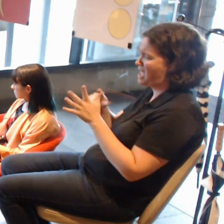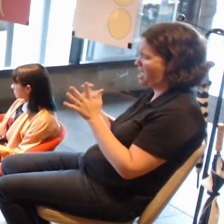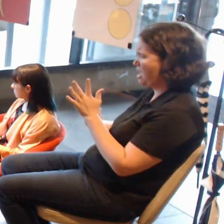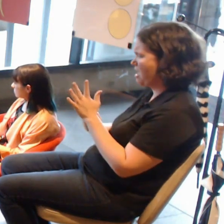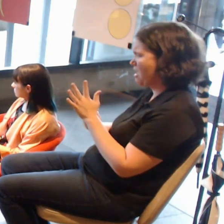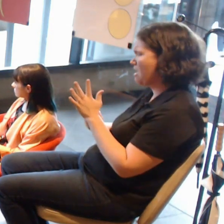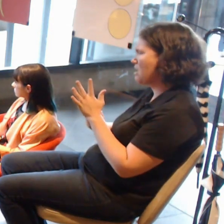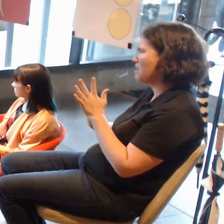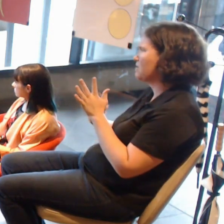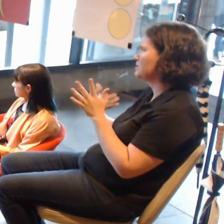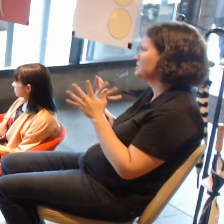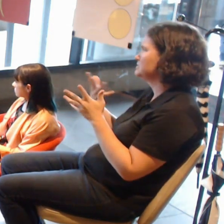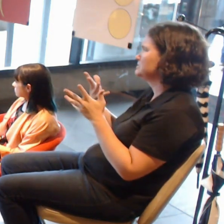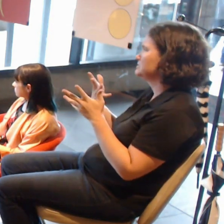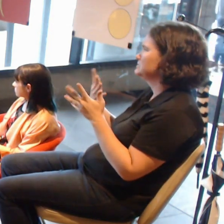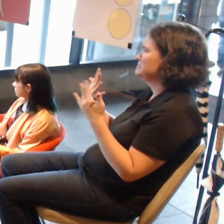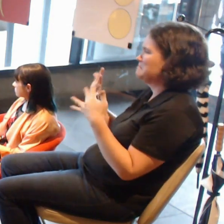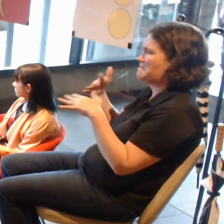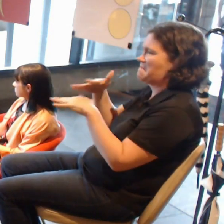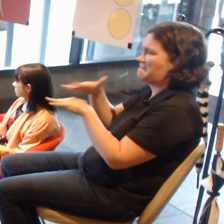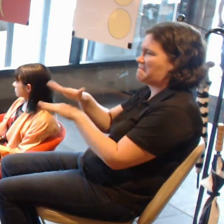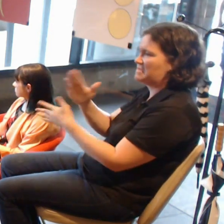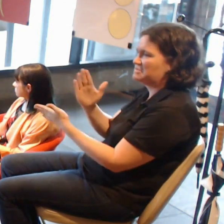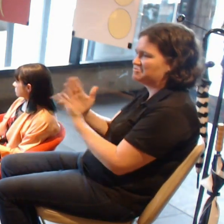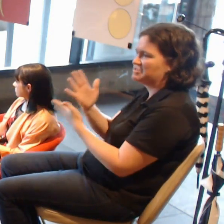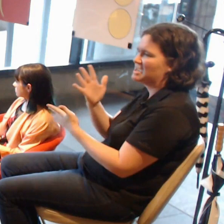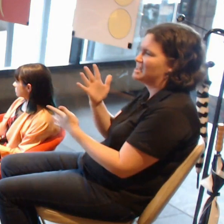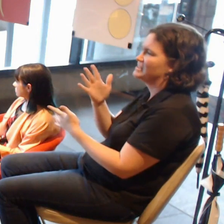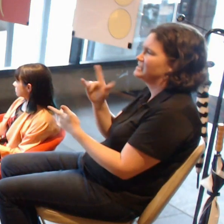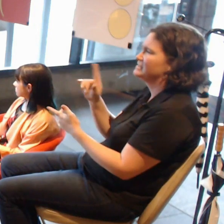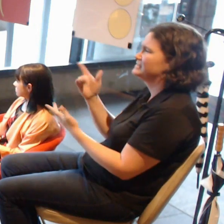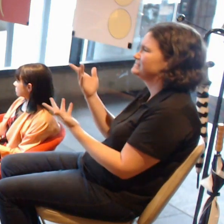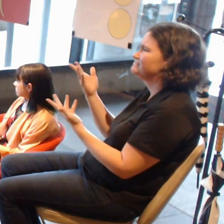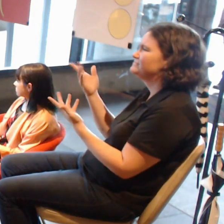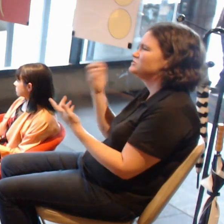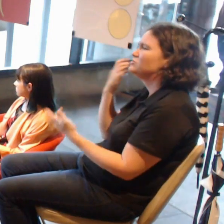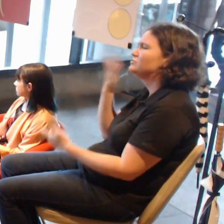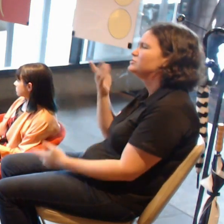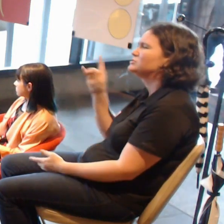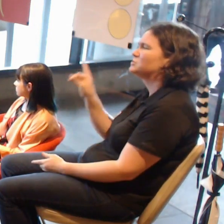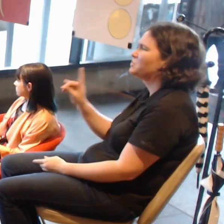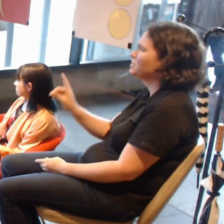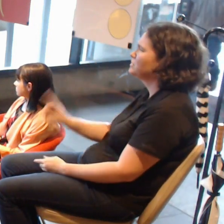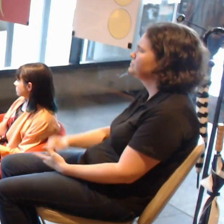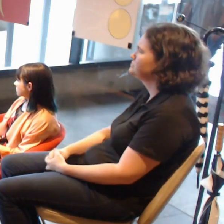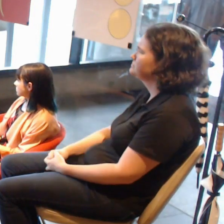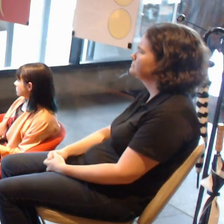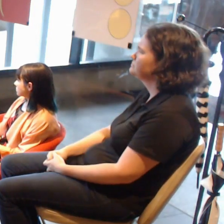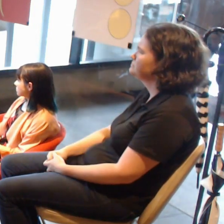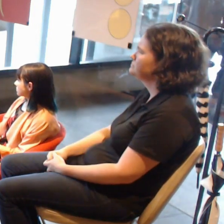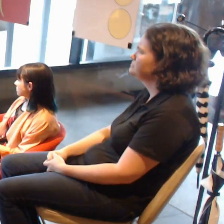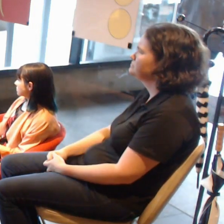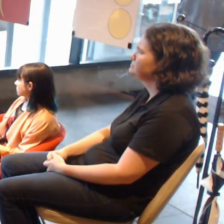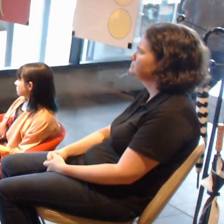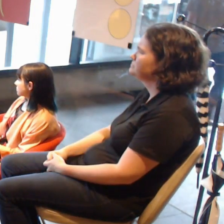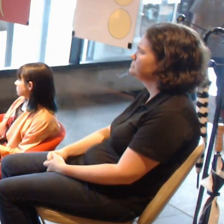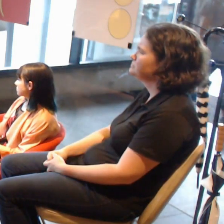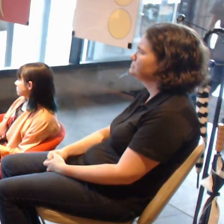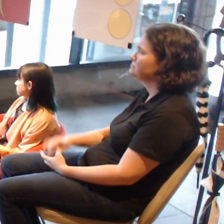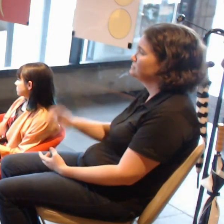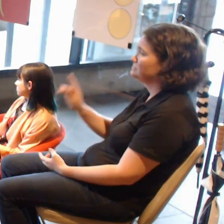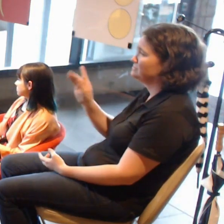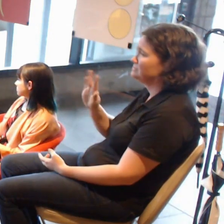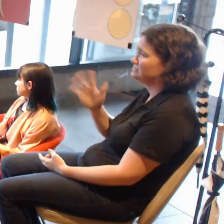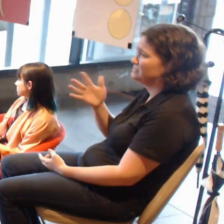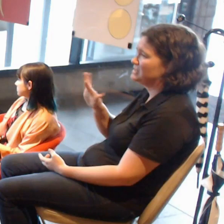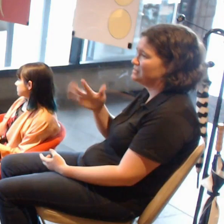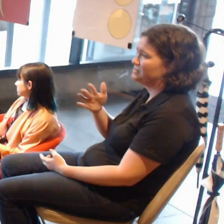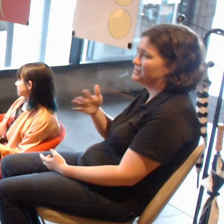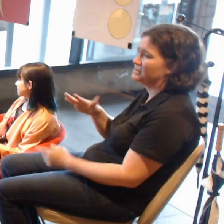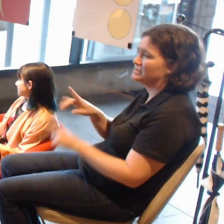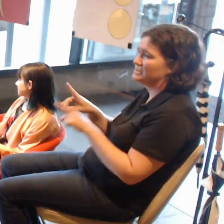Do you see it being the Matrix pod chair that you jack into and you live in that world?